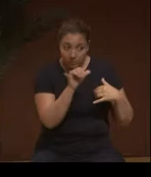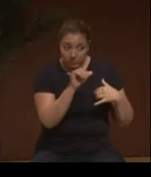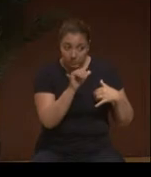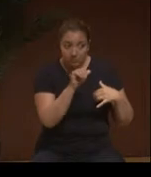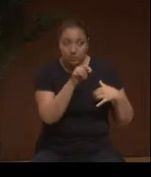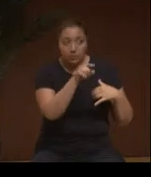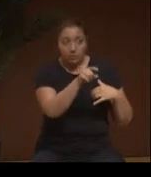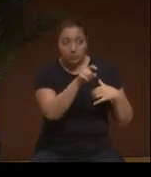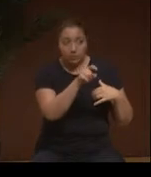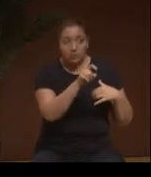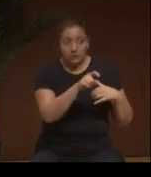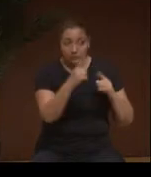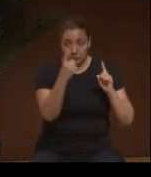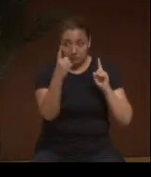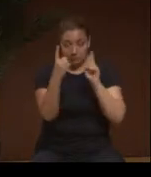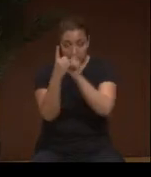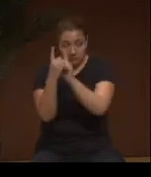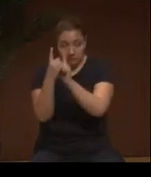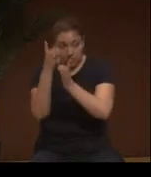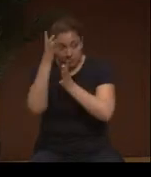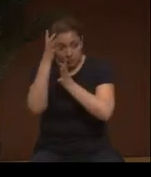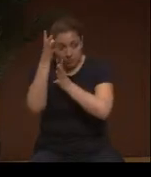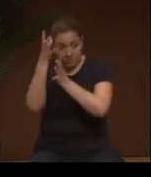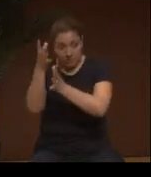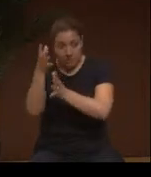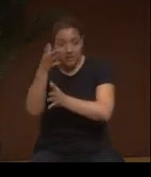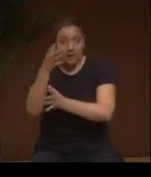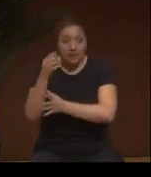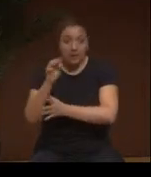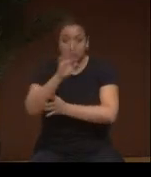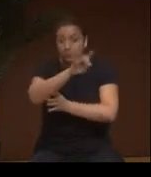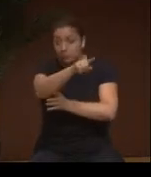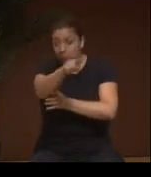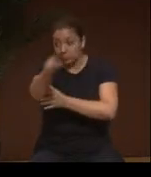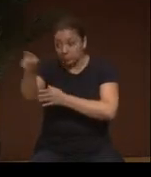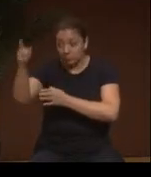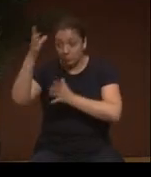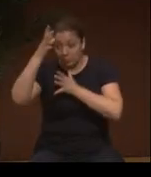Partially, it's your responsibility to get to where your grandfather got.